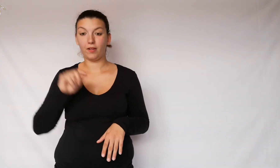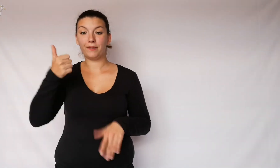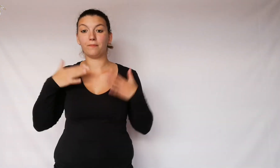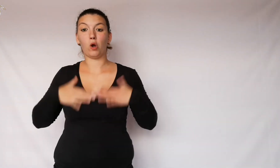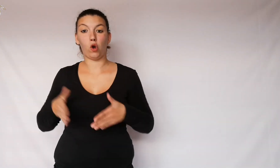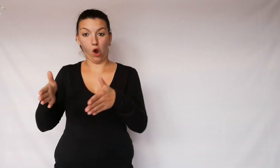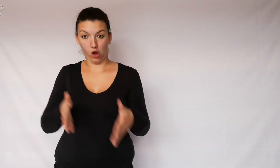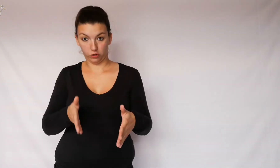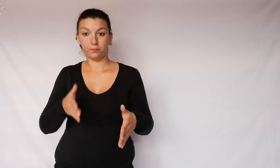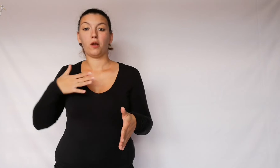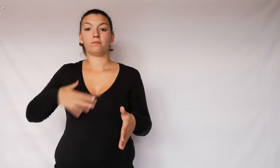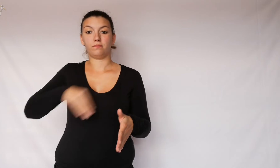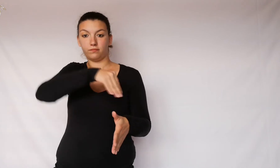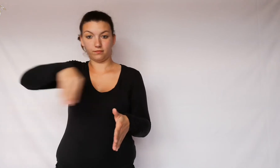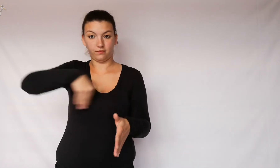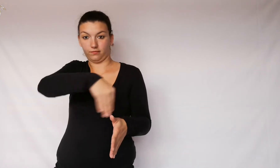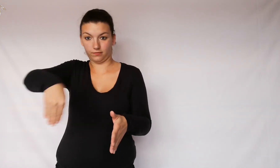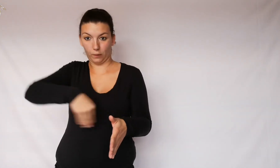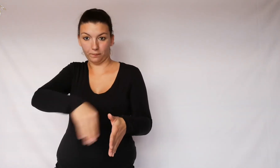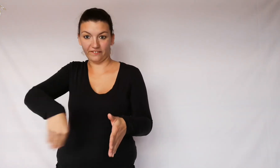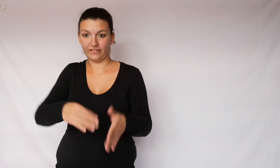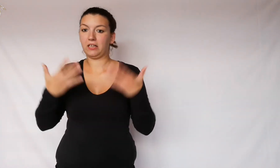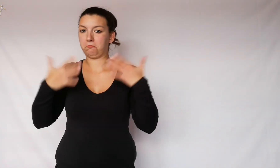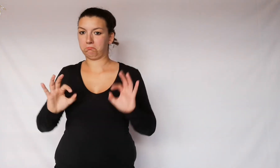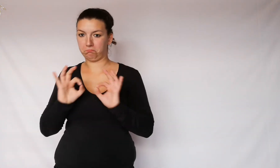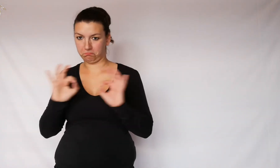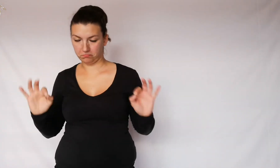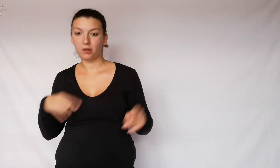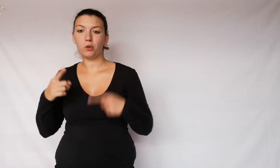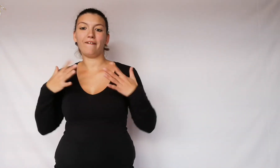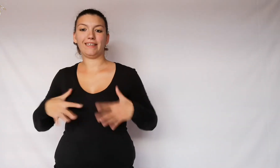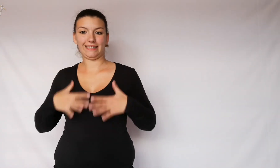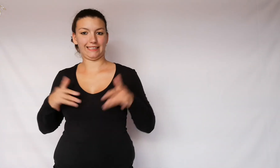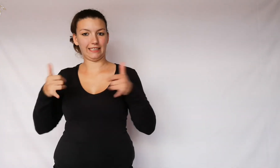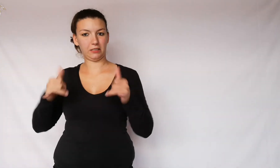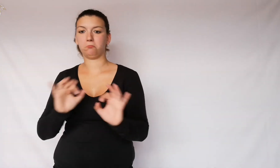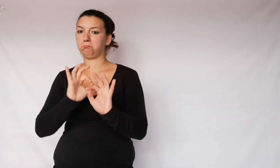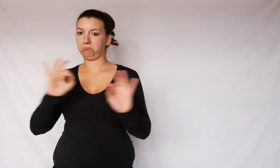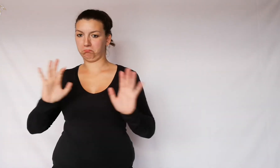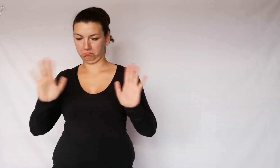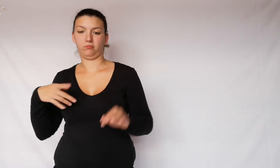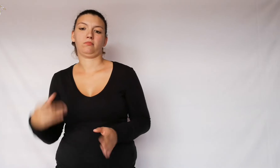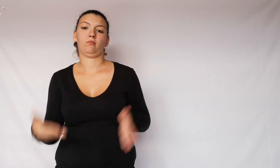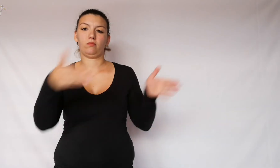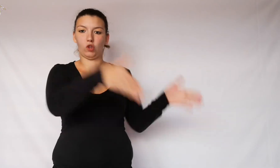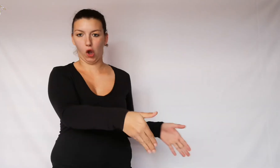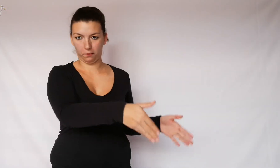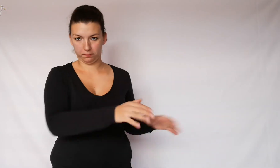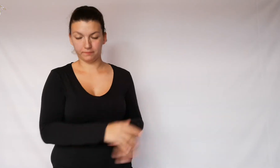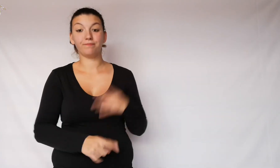before they are mummified, then they are dressed.